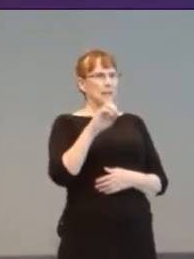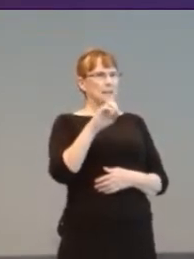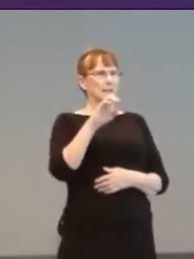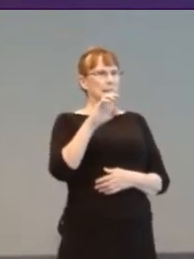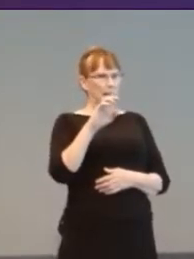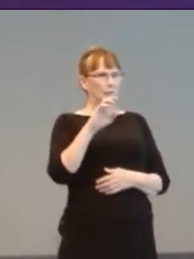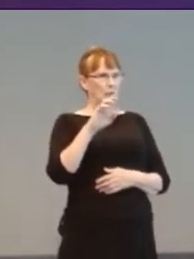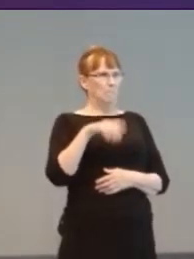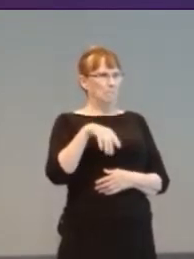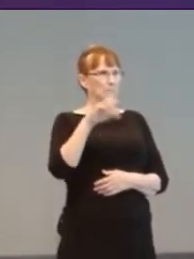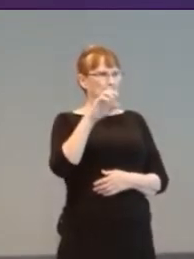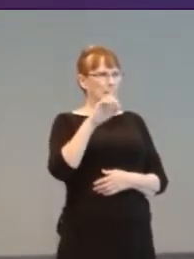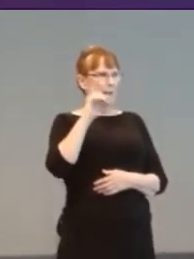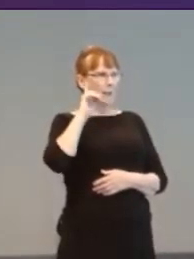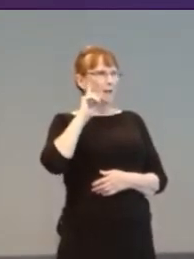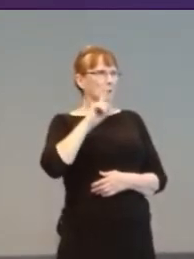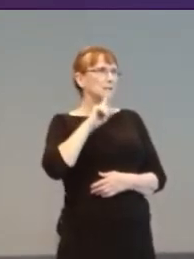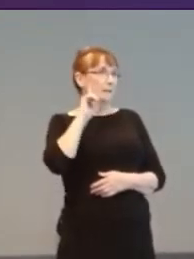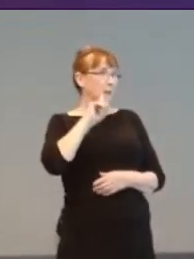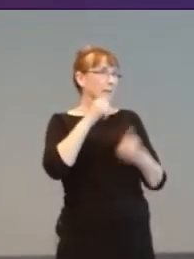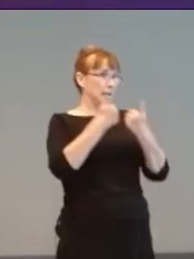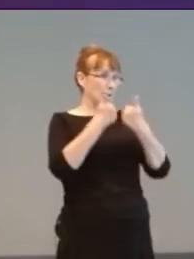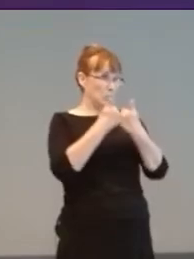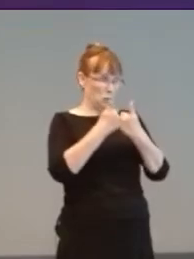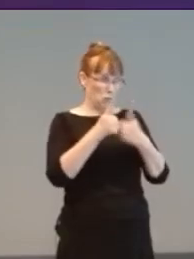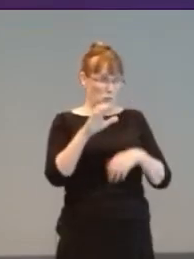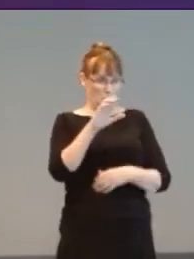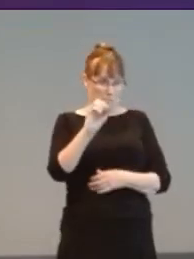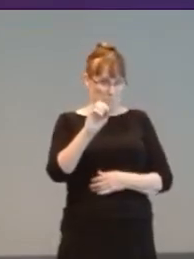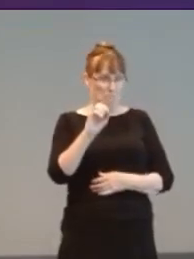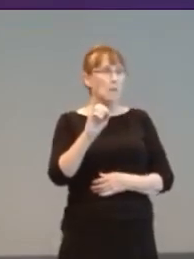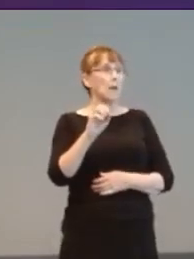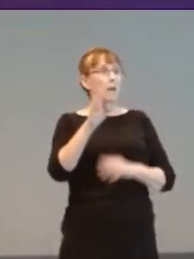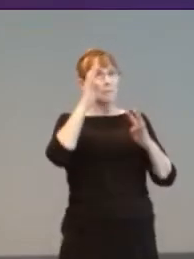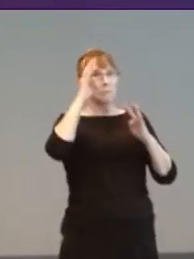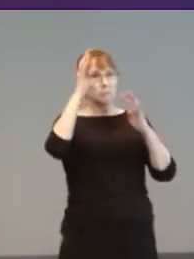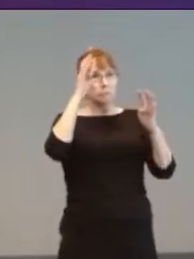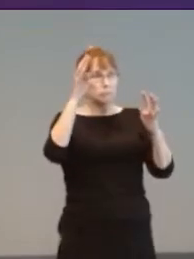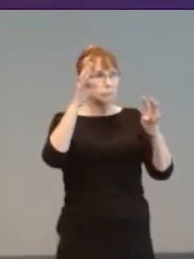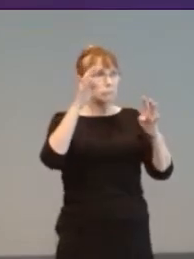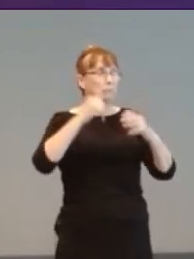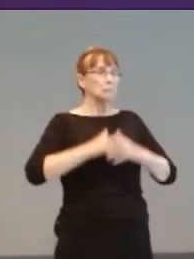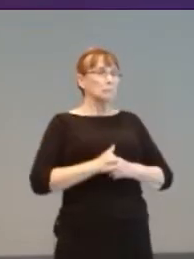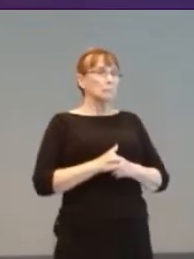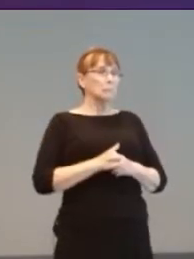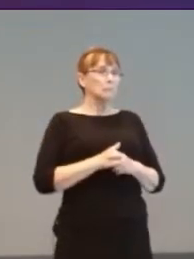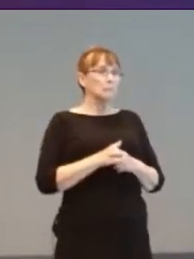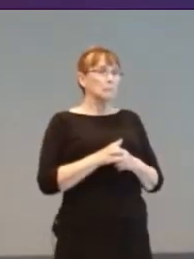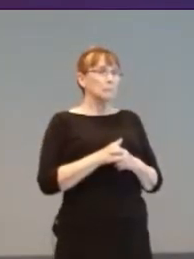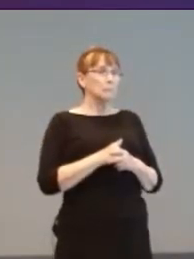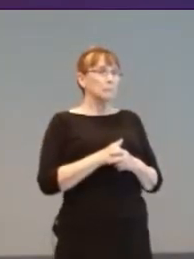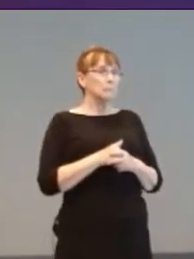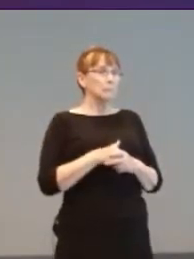It ran until 2013 when their PC broke down and there wasn’t money for a new one.